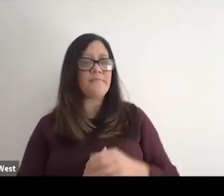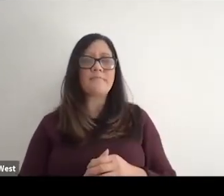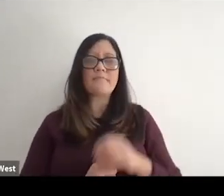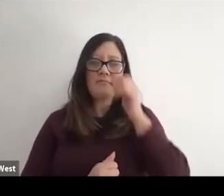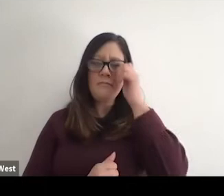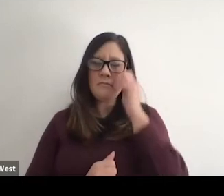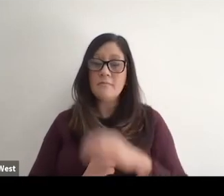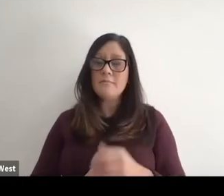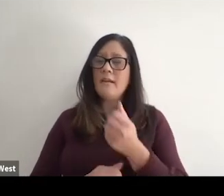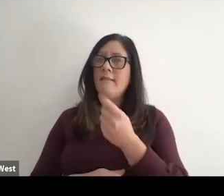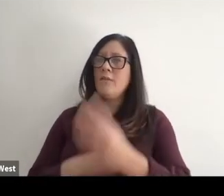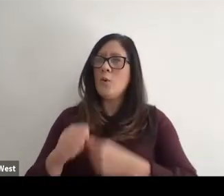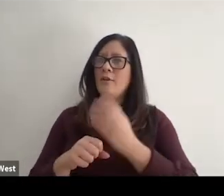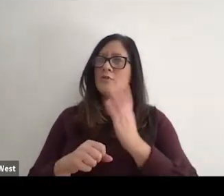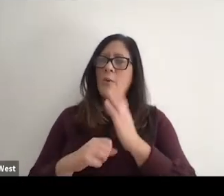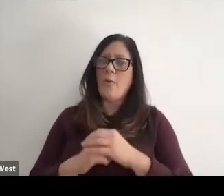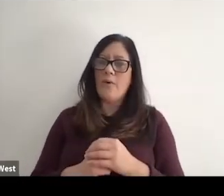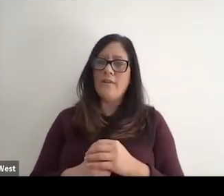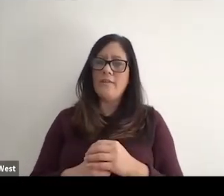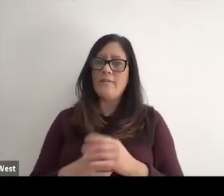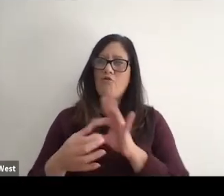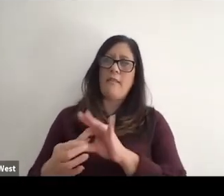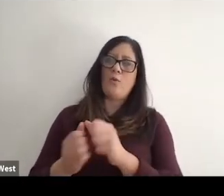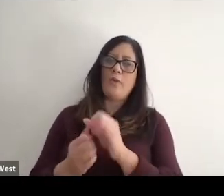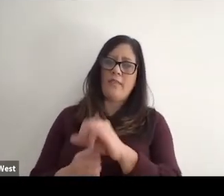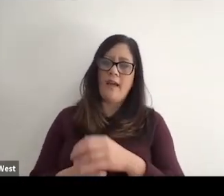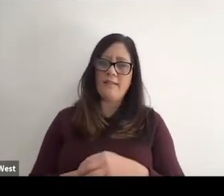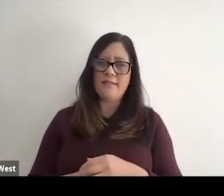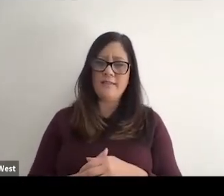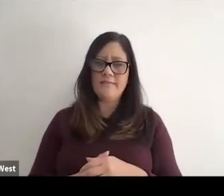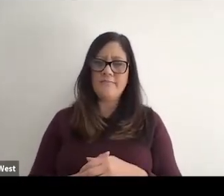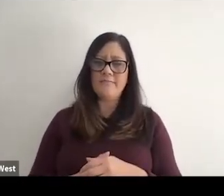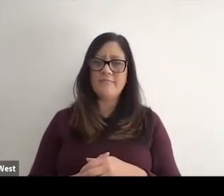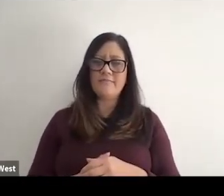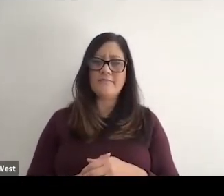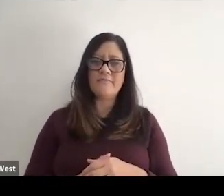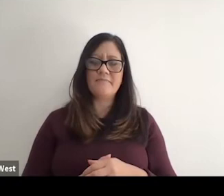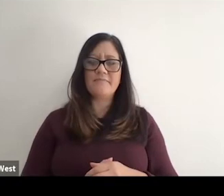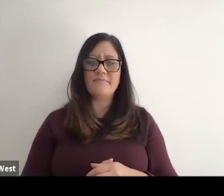couple of years ago to that note. Kind of what had to be saying a couple of years ago.